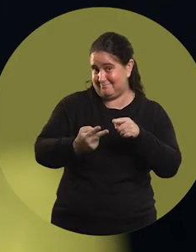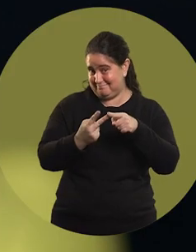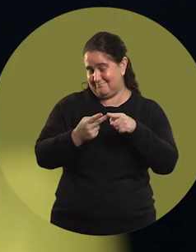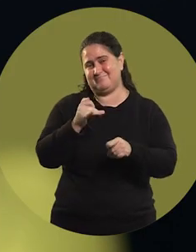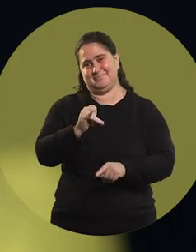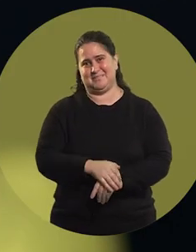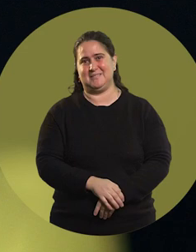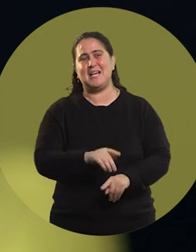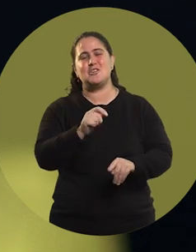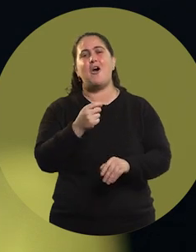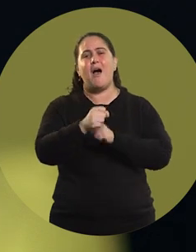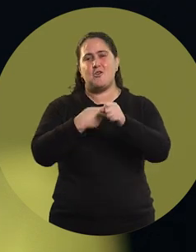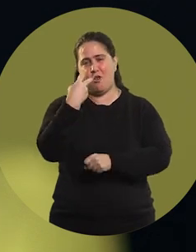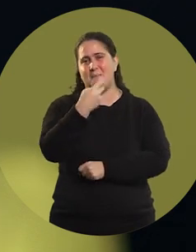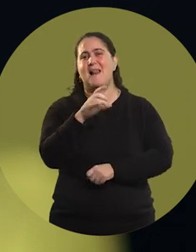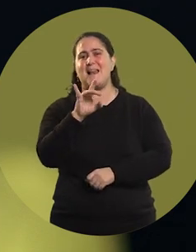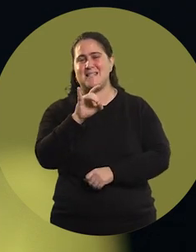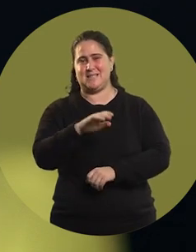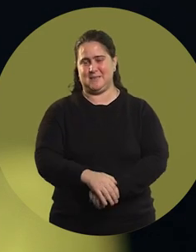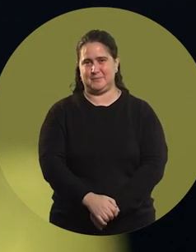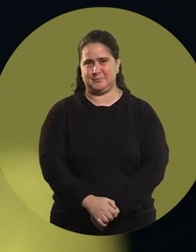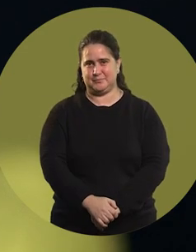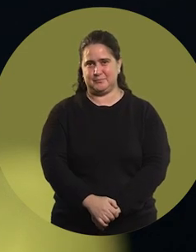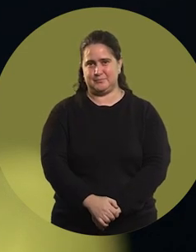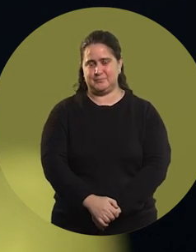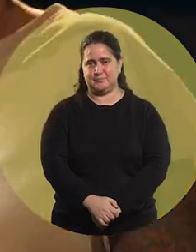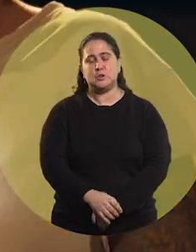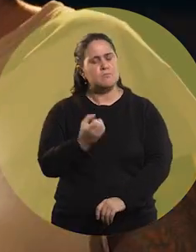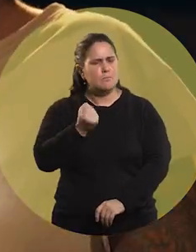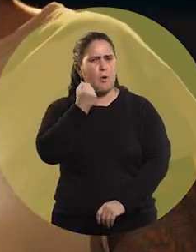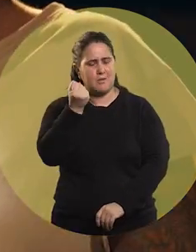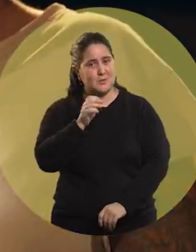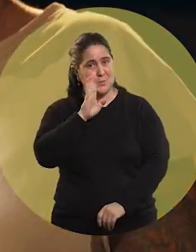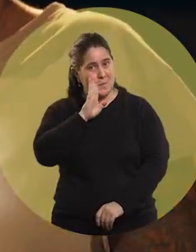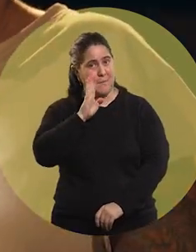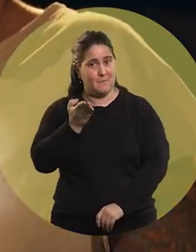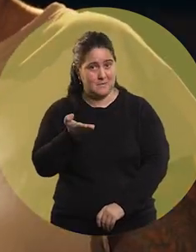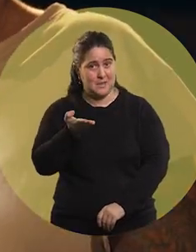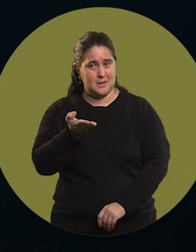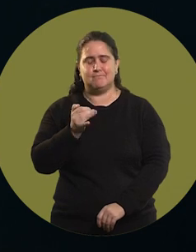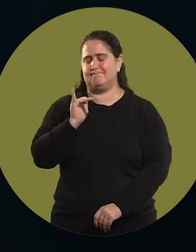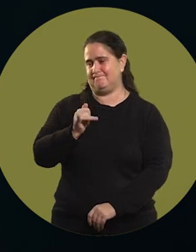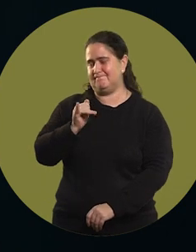Yes, this was in 2015. Your mother was so important.